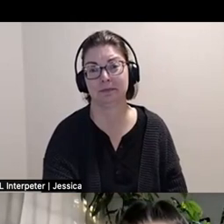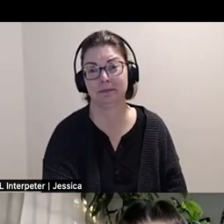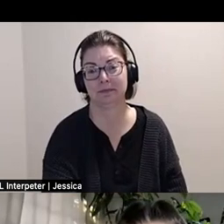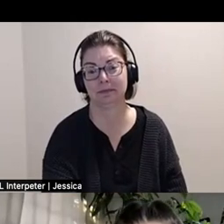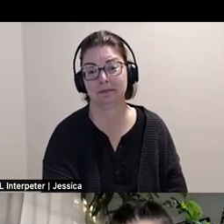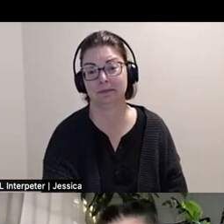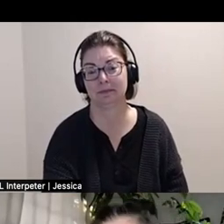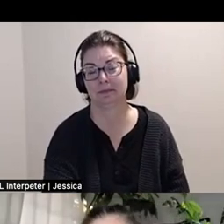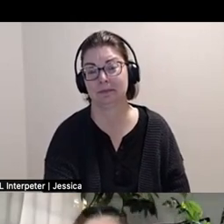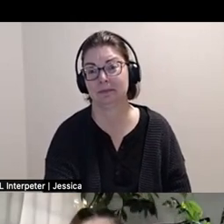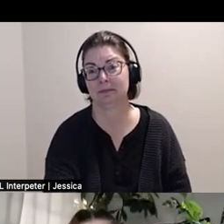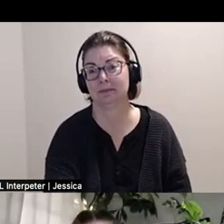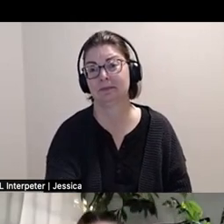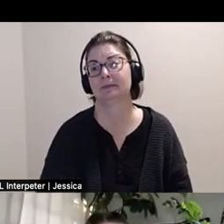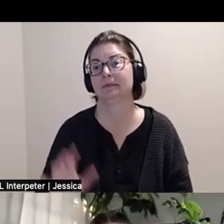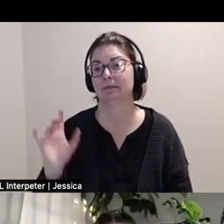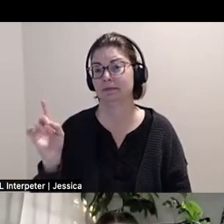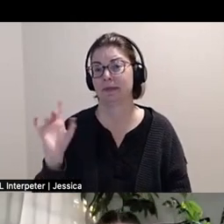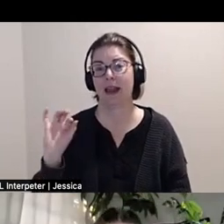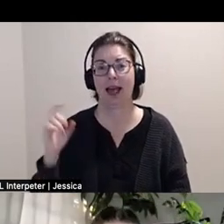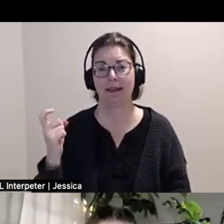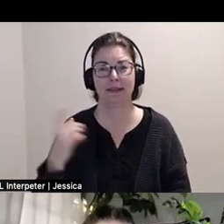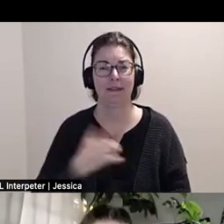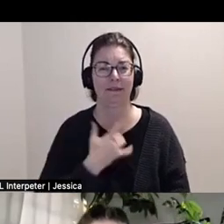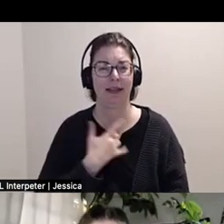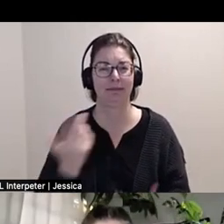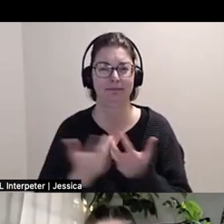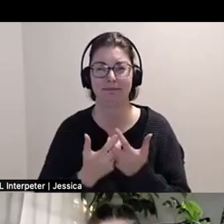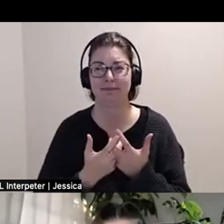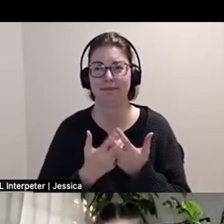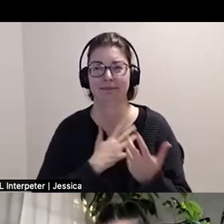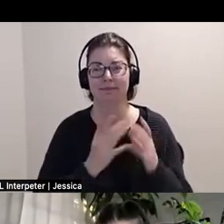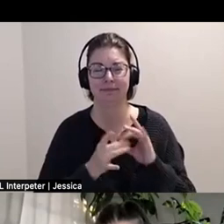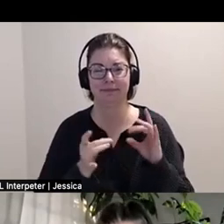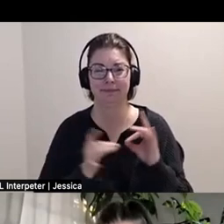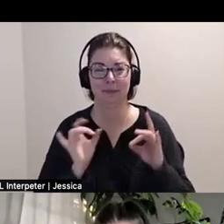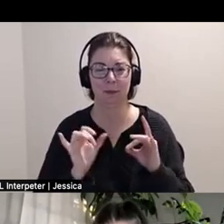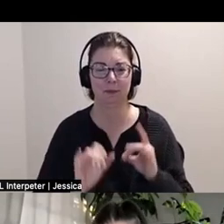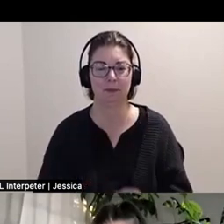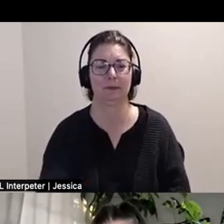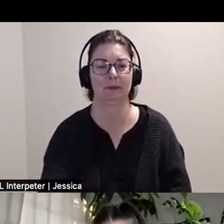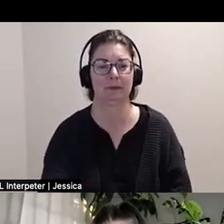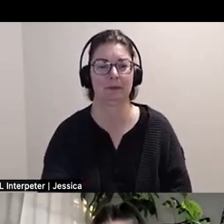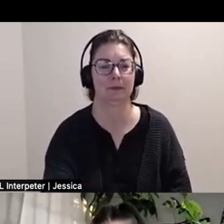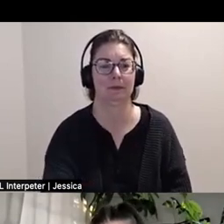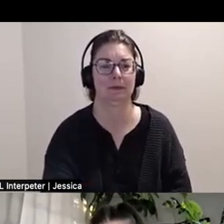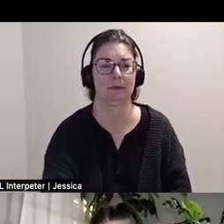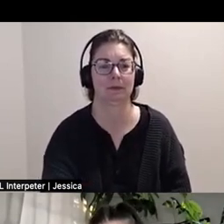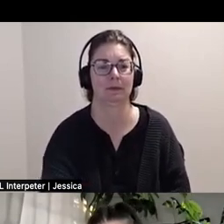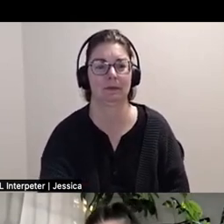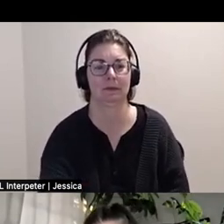Alex: I feel like that speaks so much to what I was gonna say. I was gonna I've been thinking about just perfection,